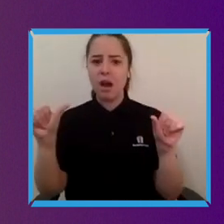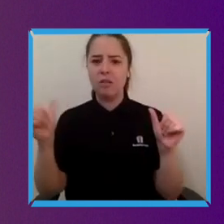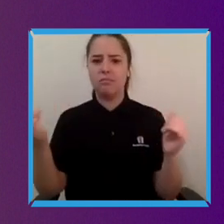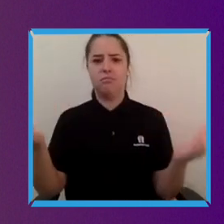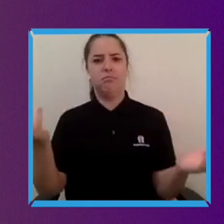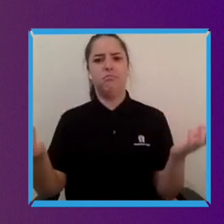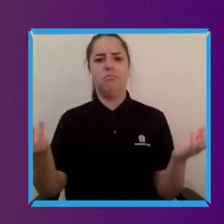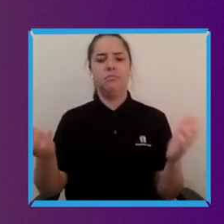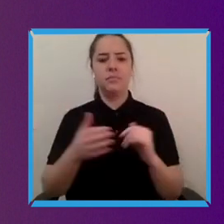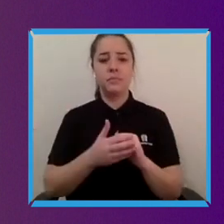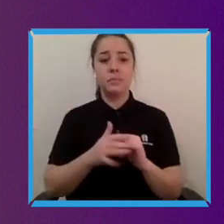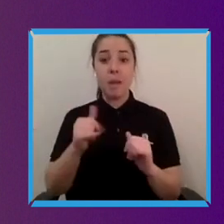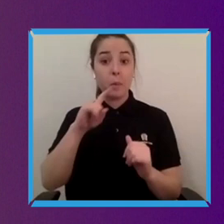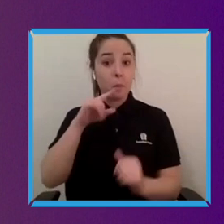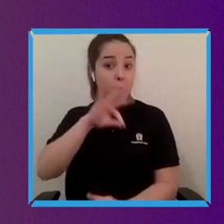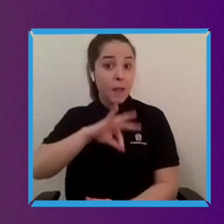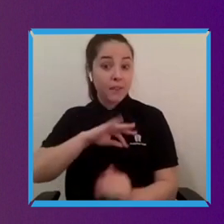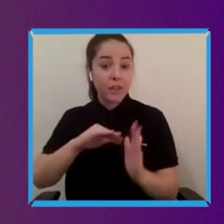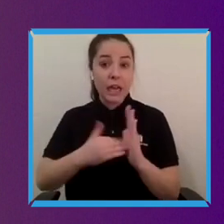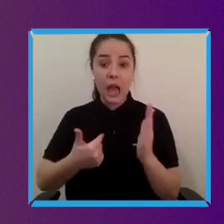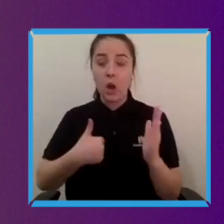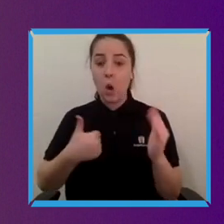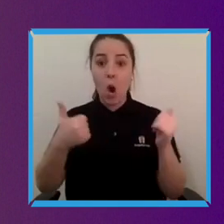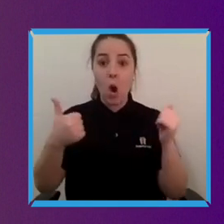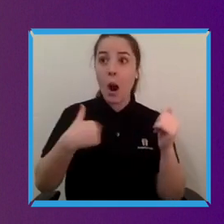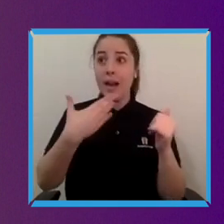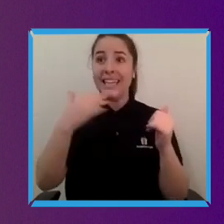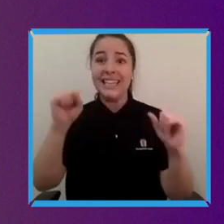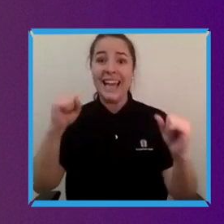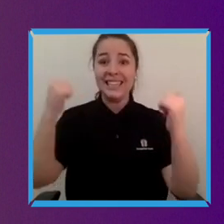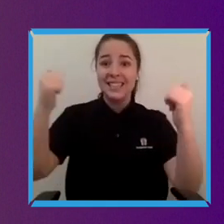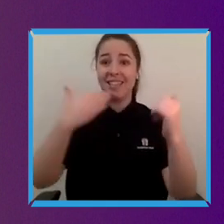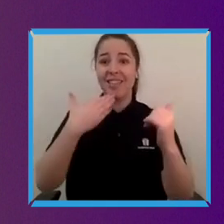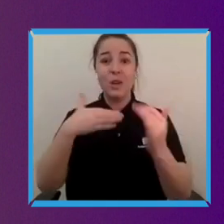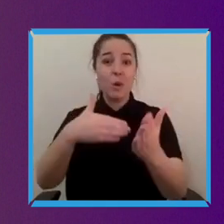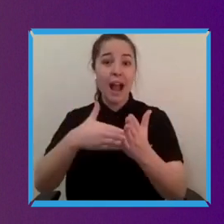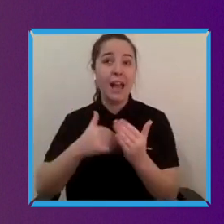it now hanging on to the coattails of the benefit for the wider